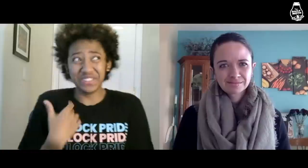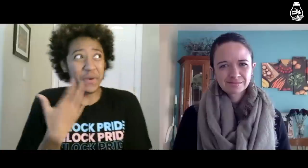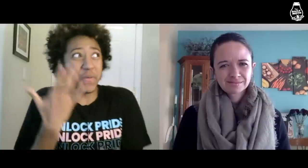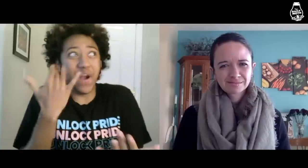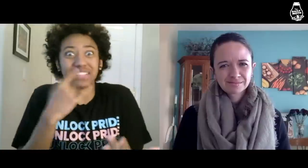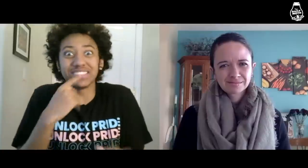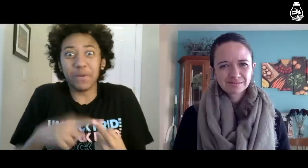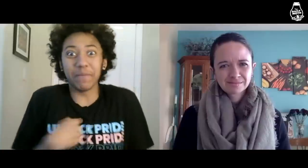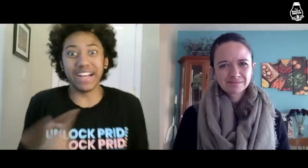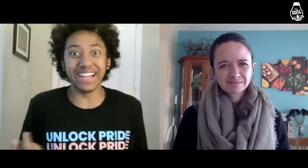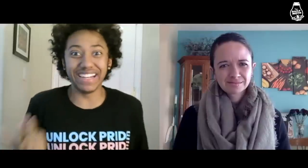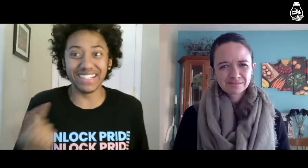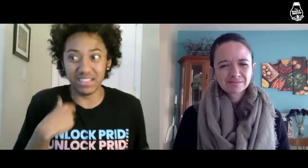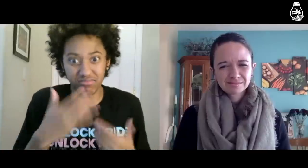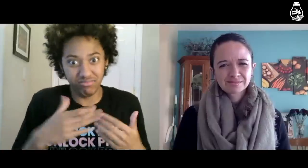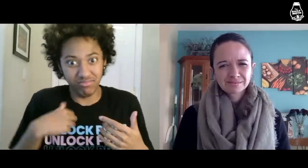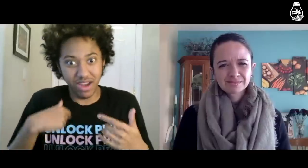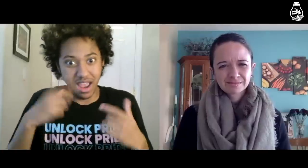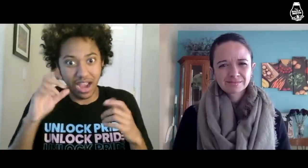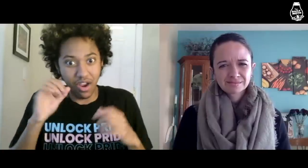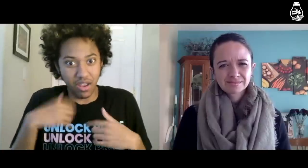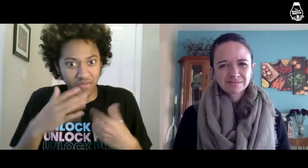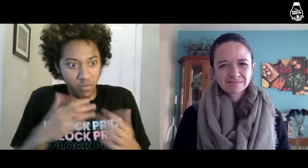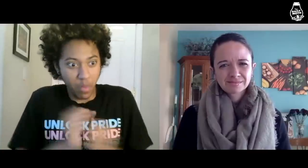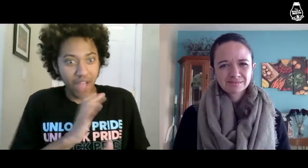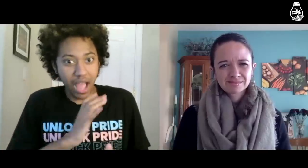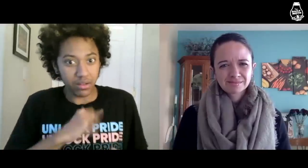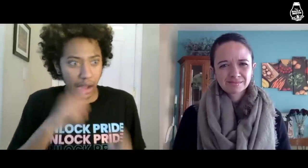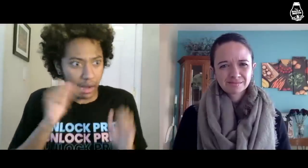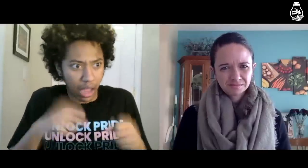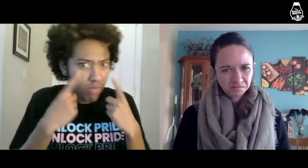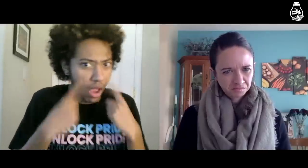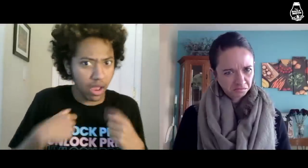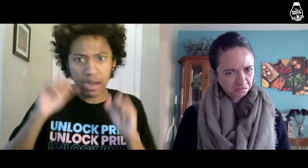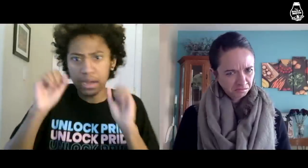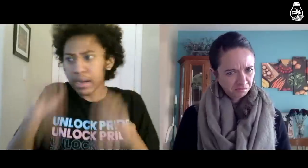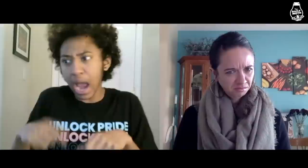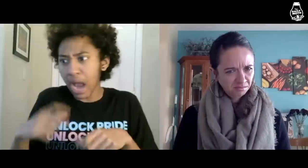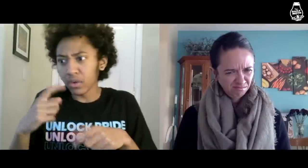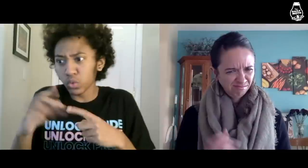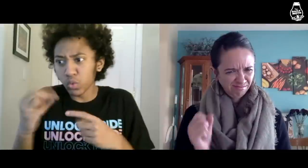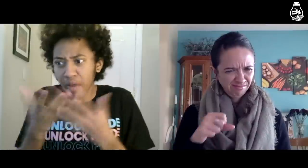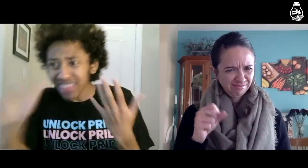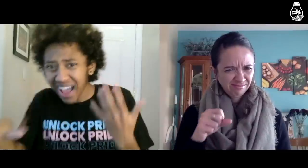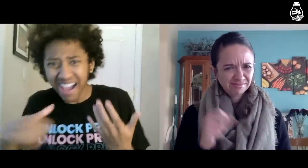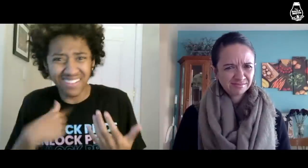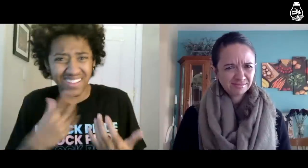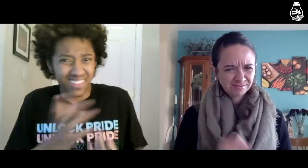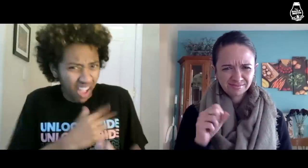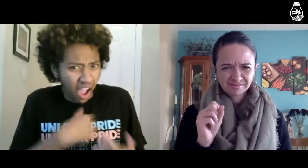Why would you say that to me? I can cry, I can do whatever I want.